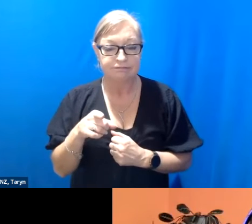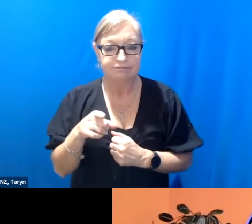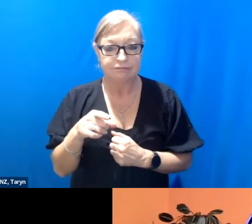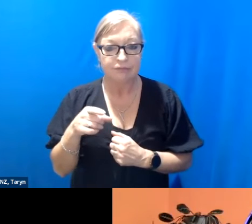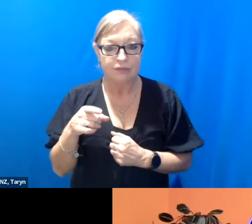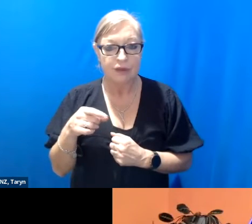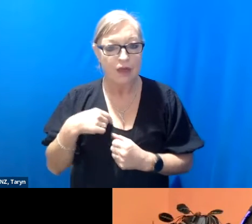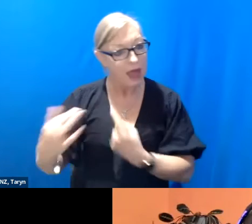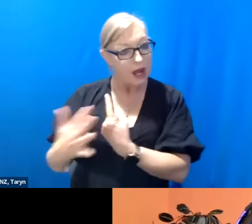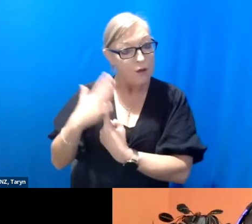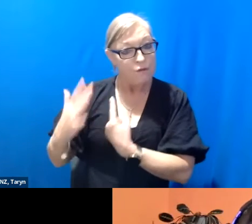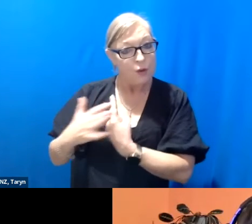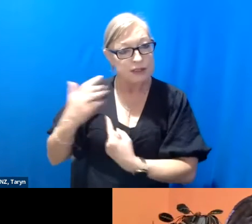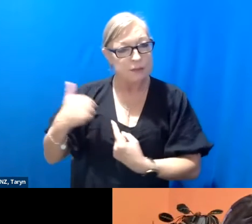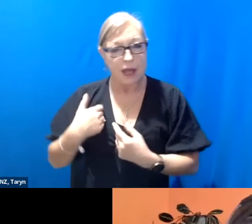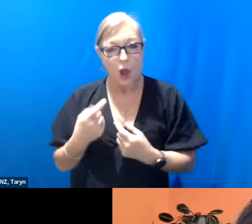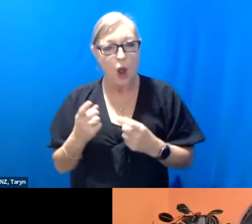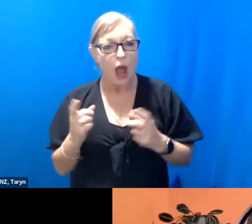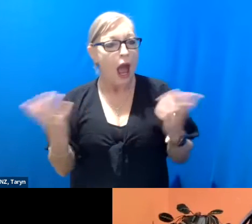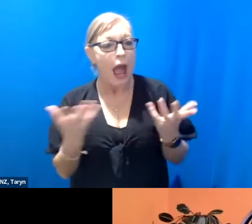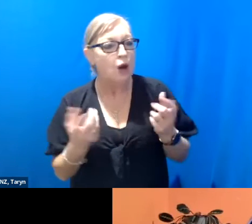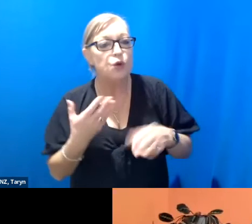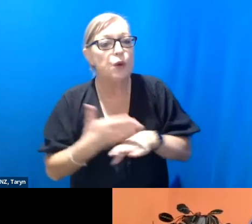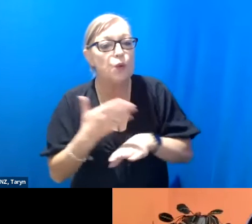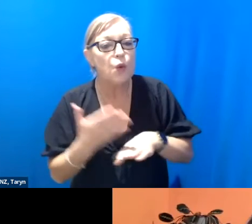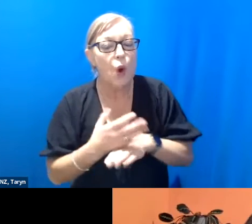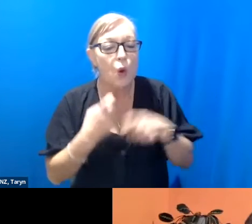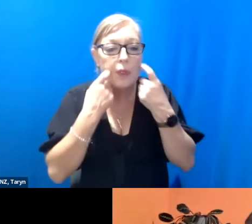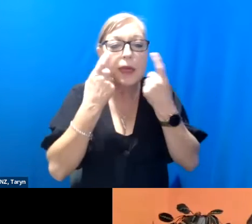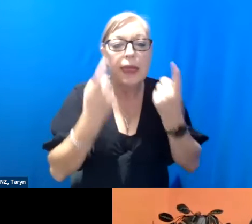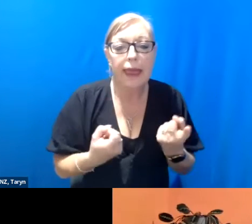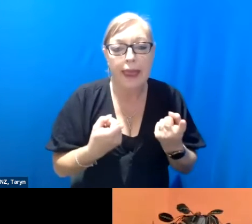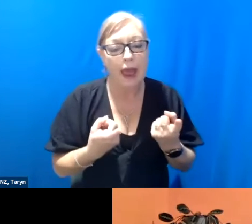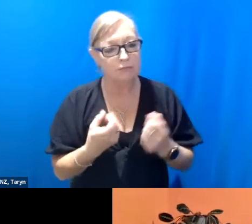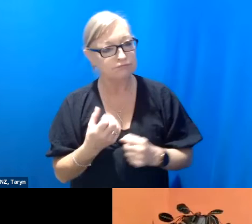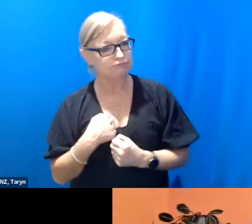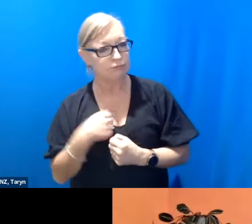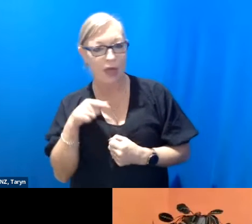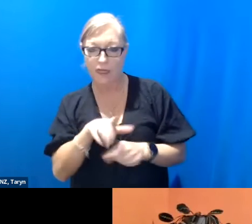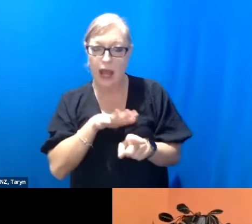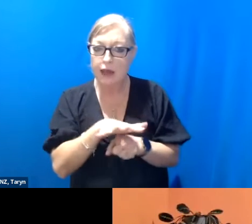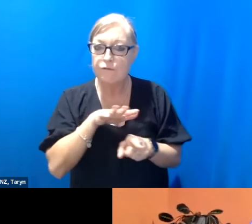to work with care? And how do we do it and does it shape the material?” But being sort of still